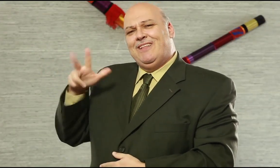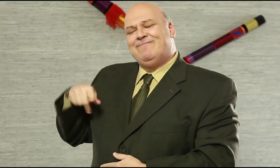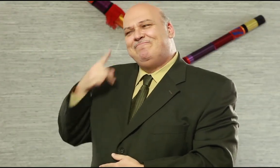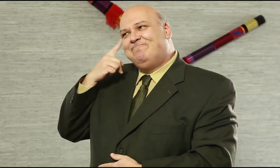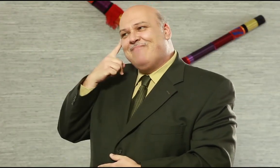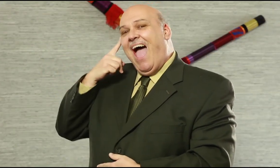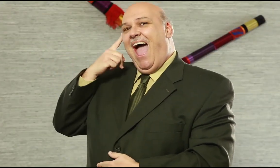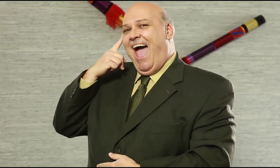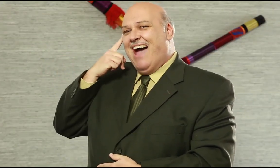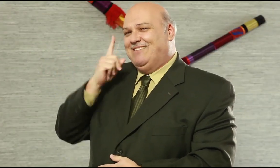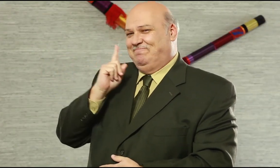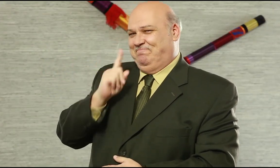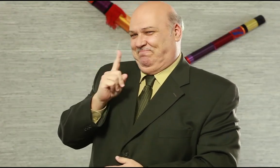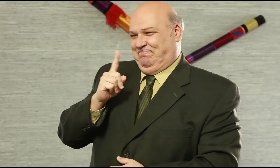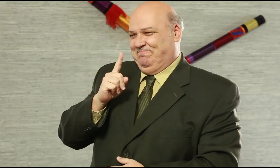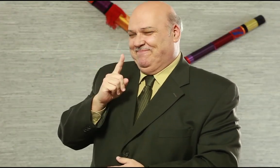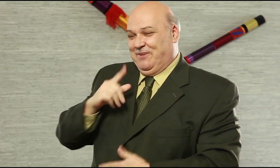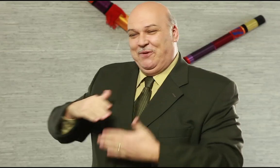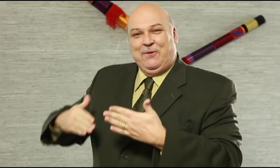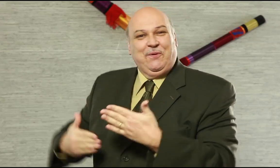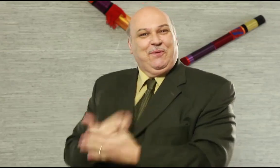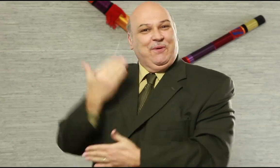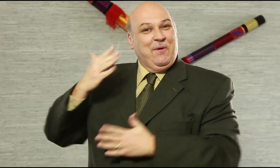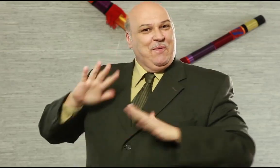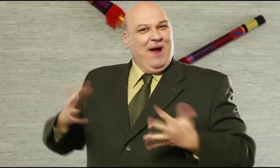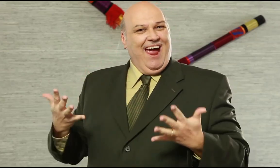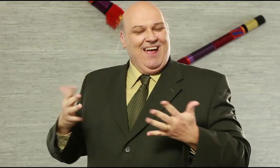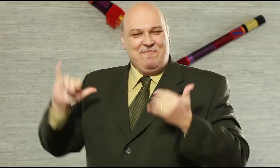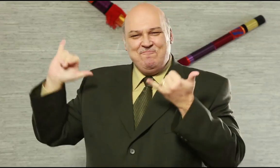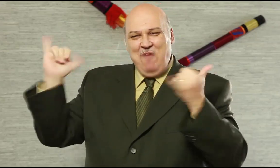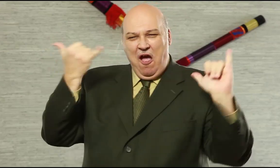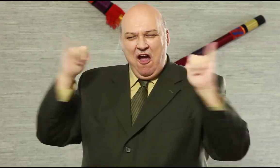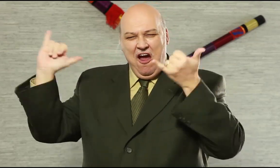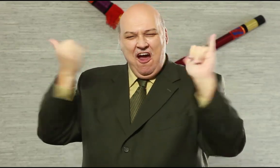Now I have a challenge for you… if